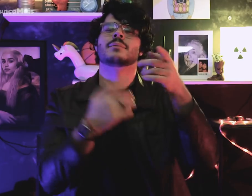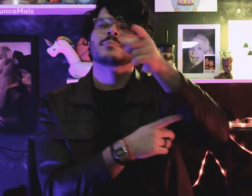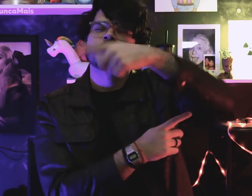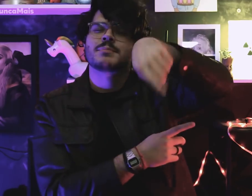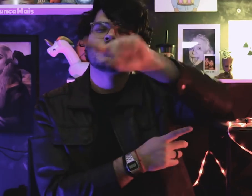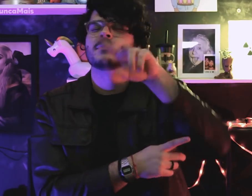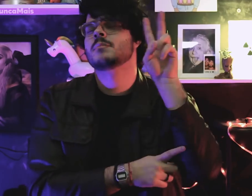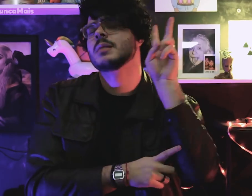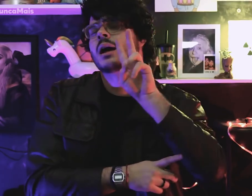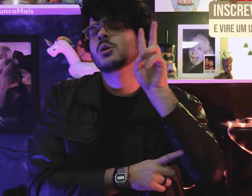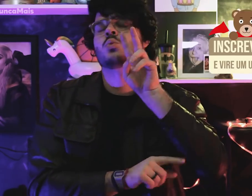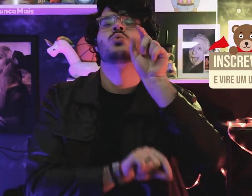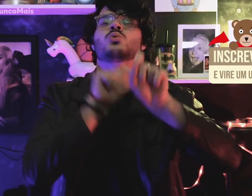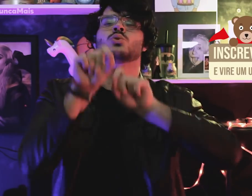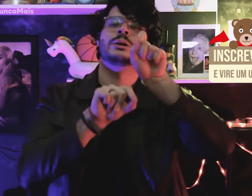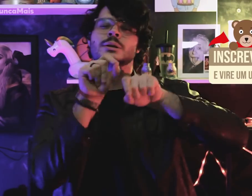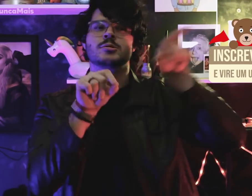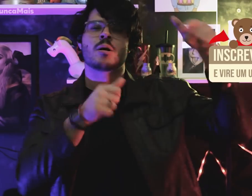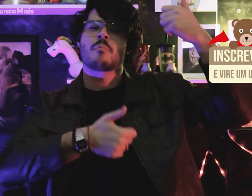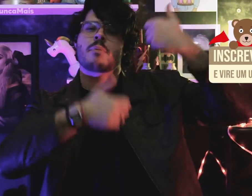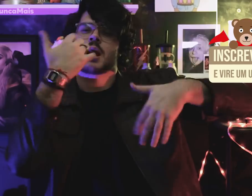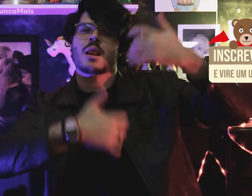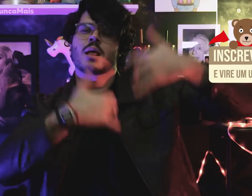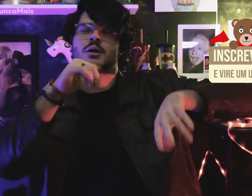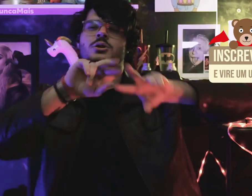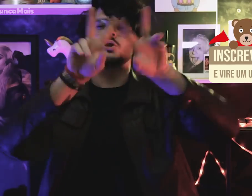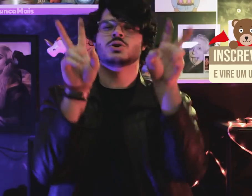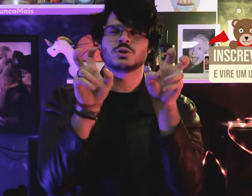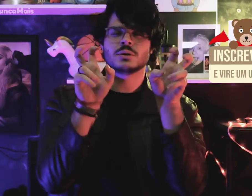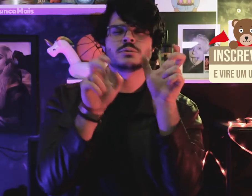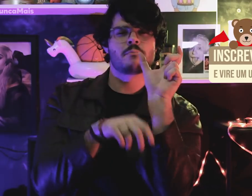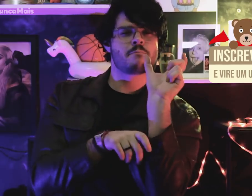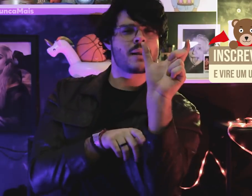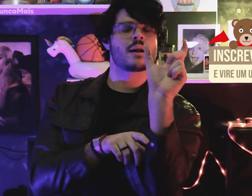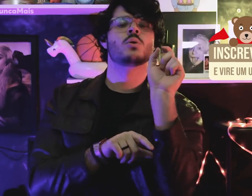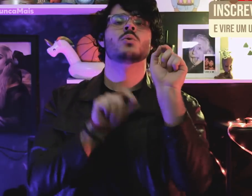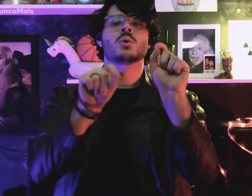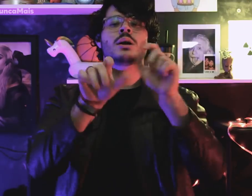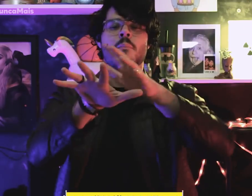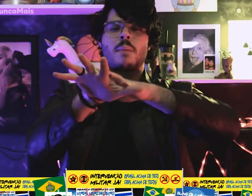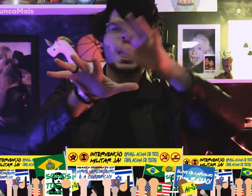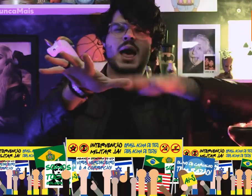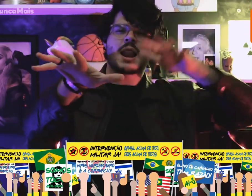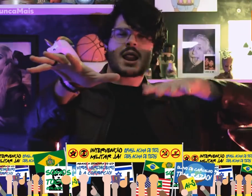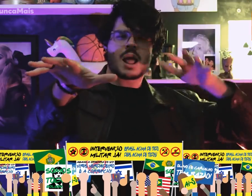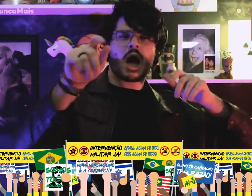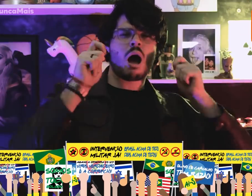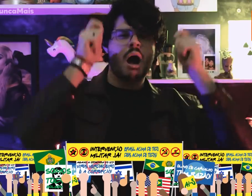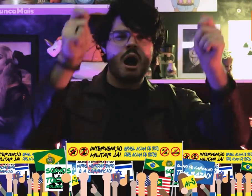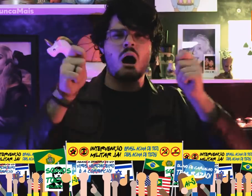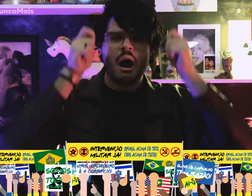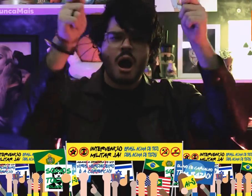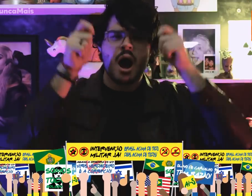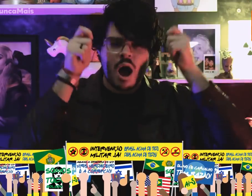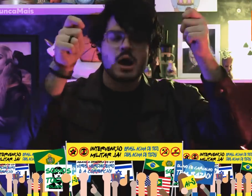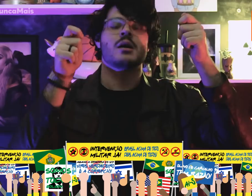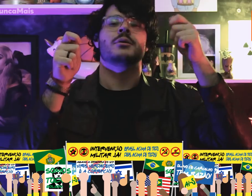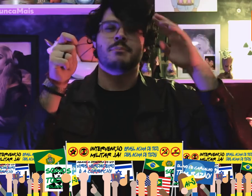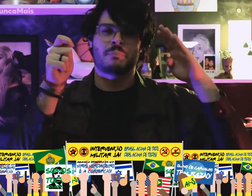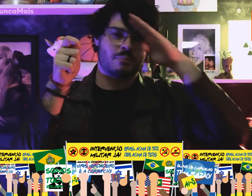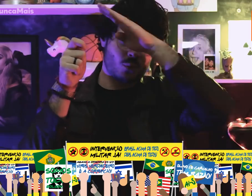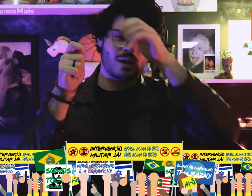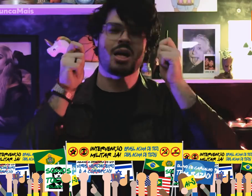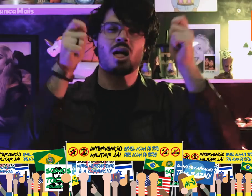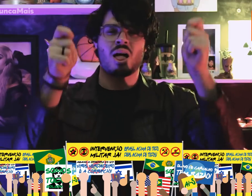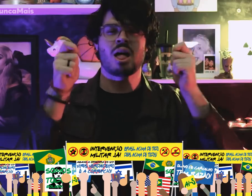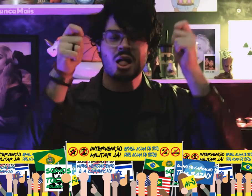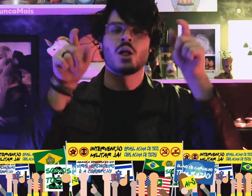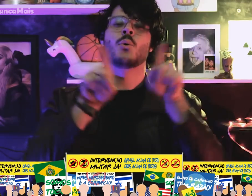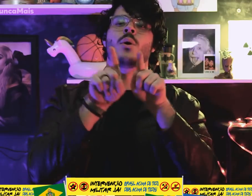Do you remember that he explained how Bolsonarist manifestations happen,